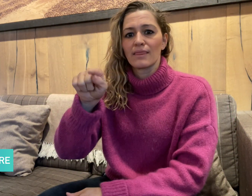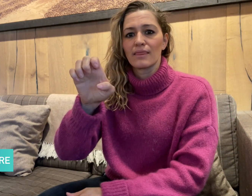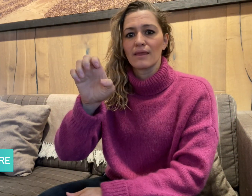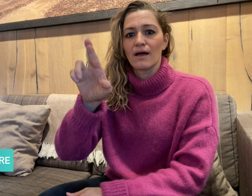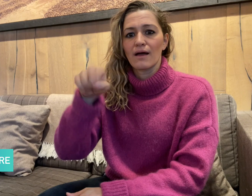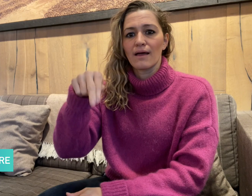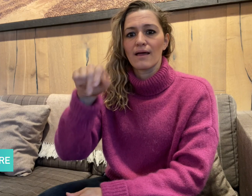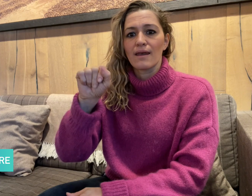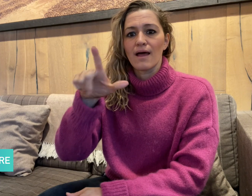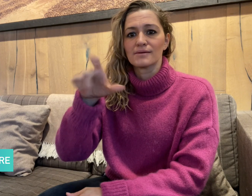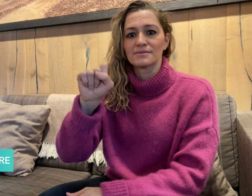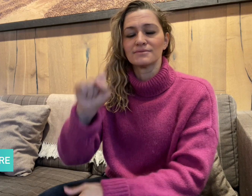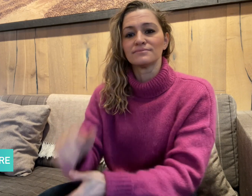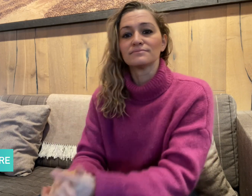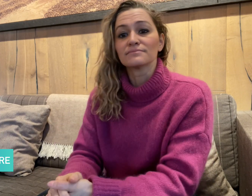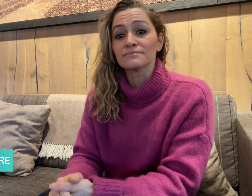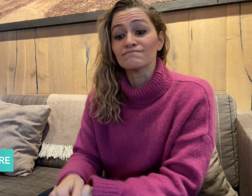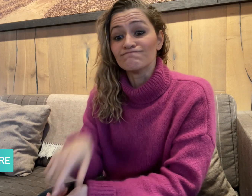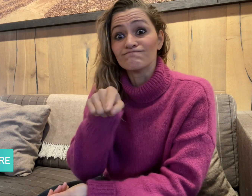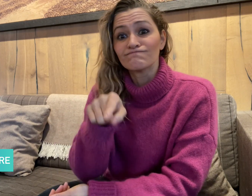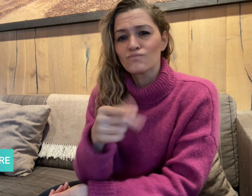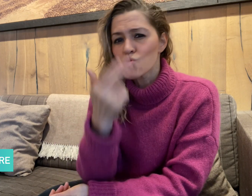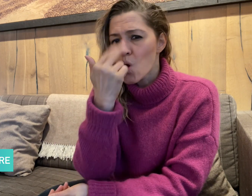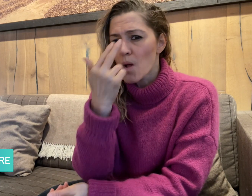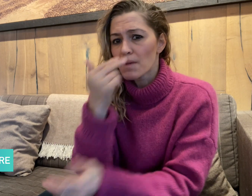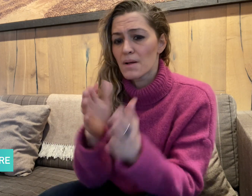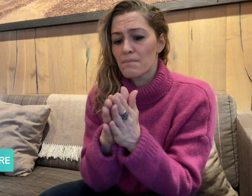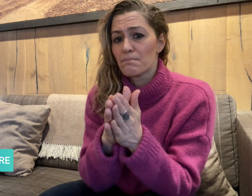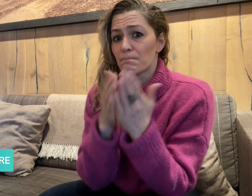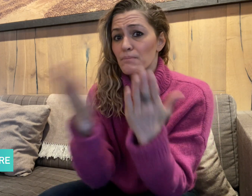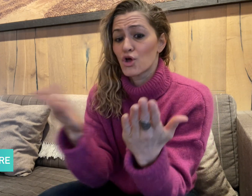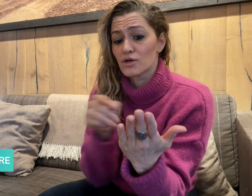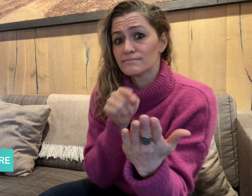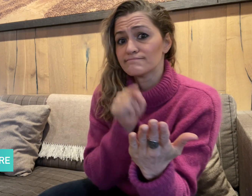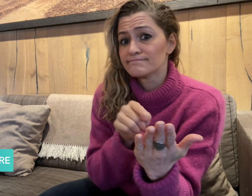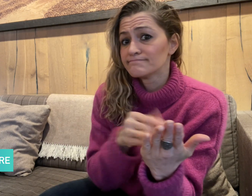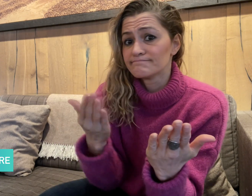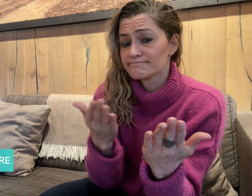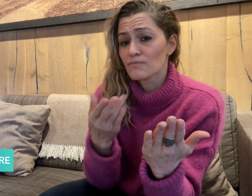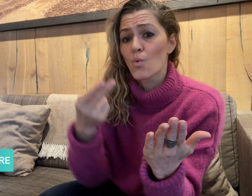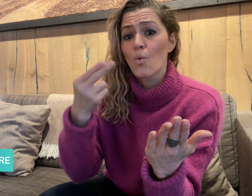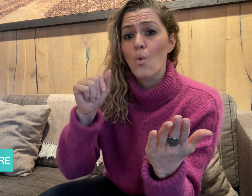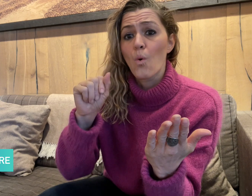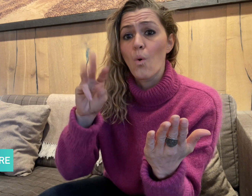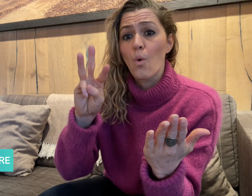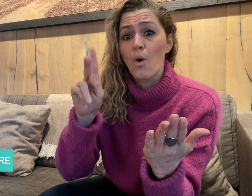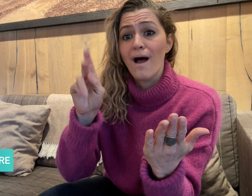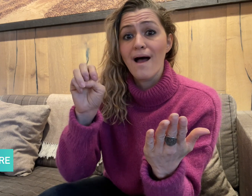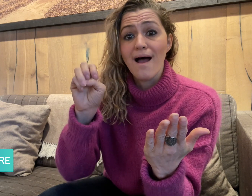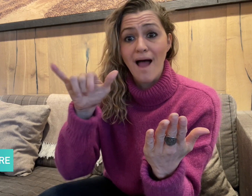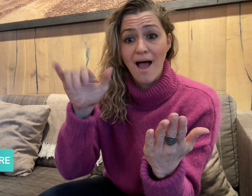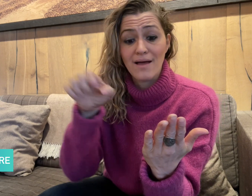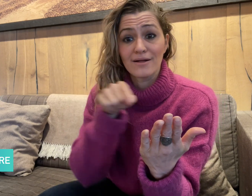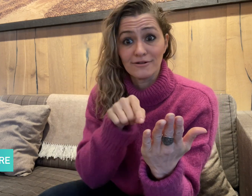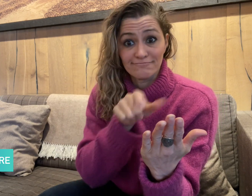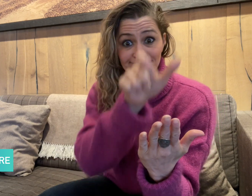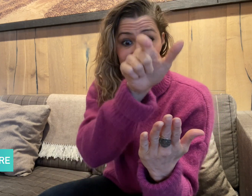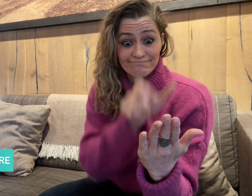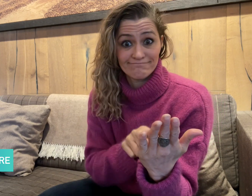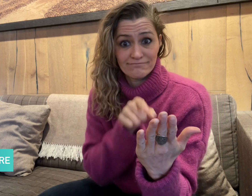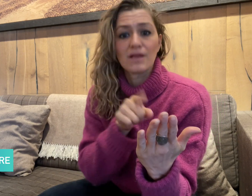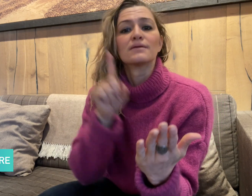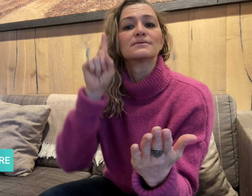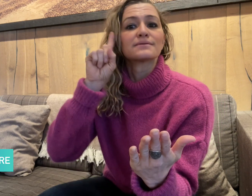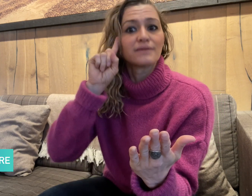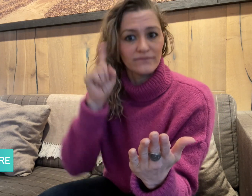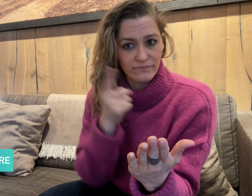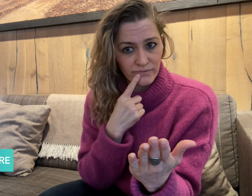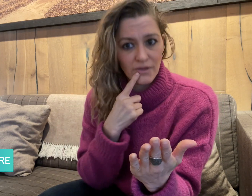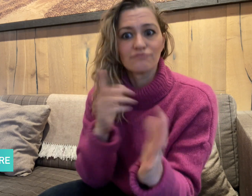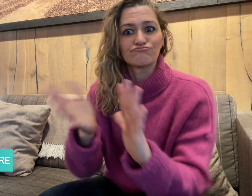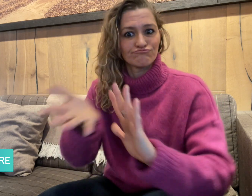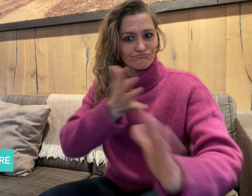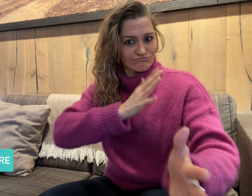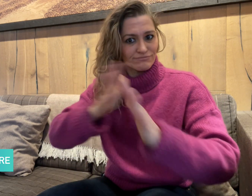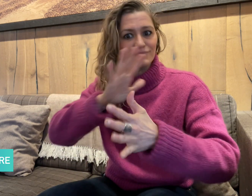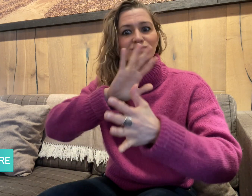book version, Hawkeye is Deaf and uses sign language but